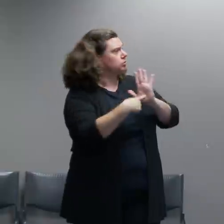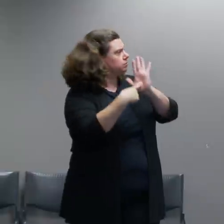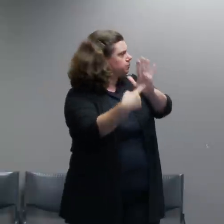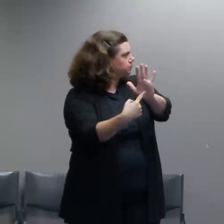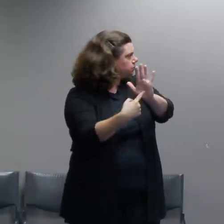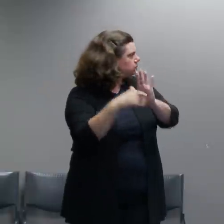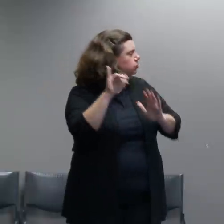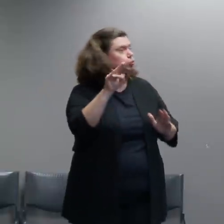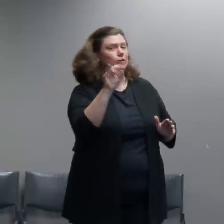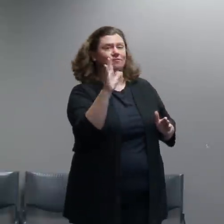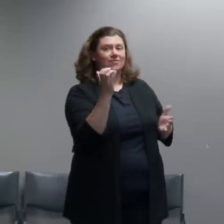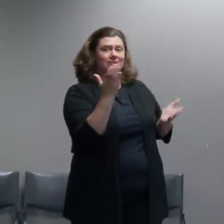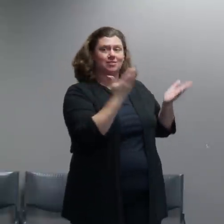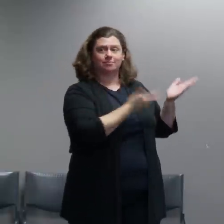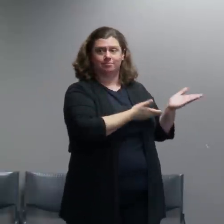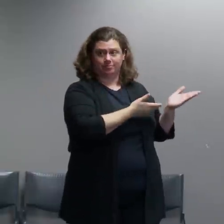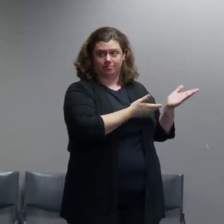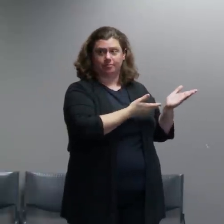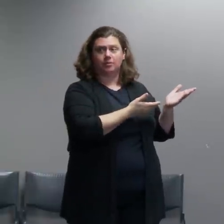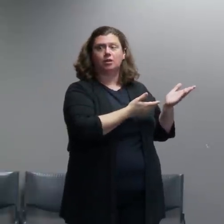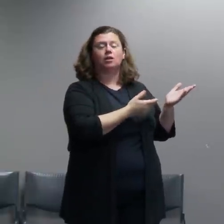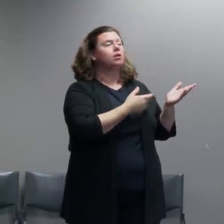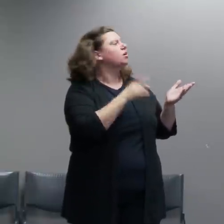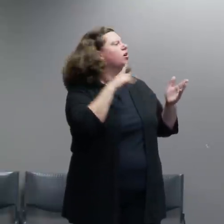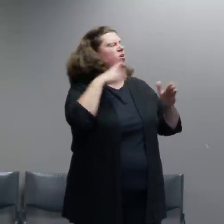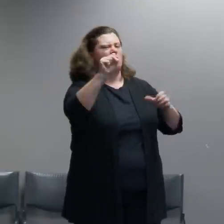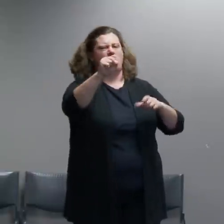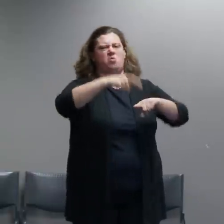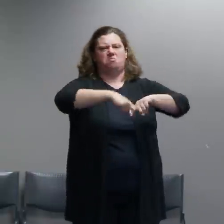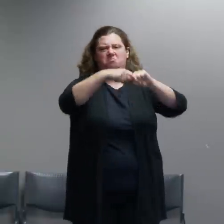little clip of video here is